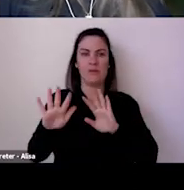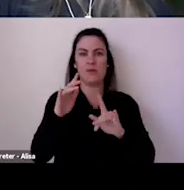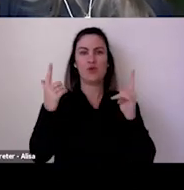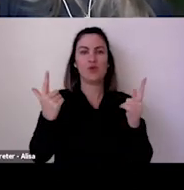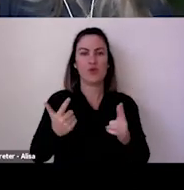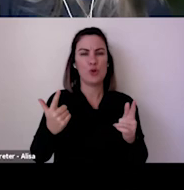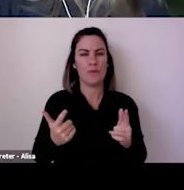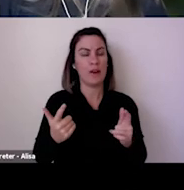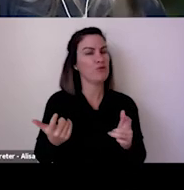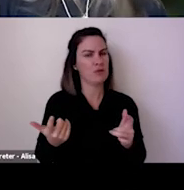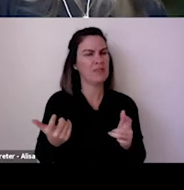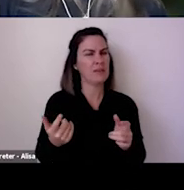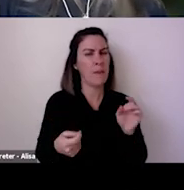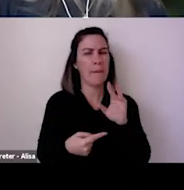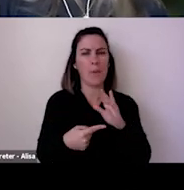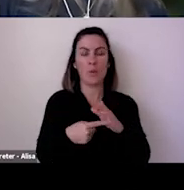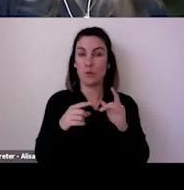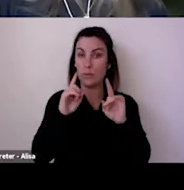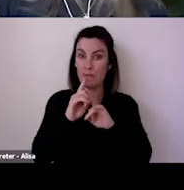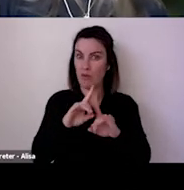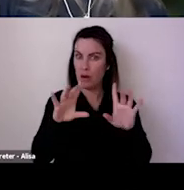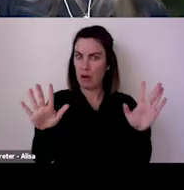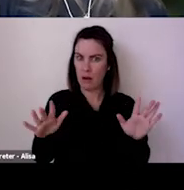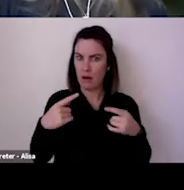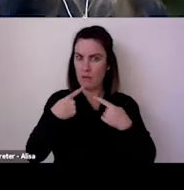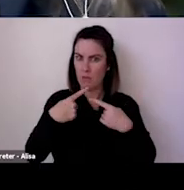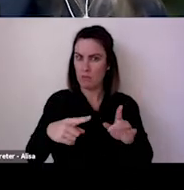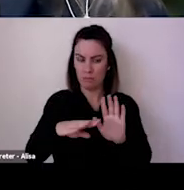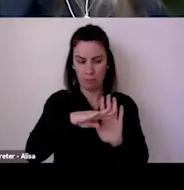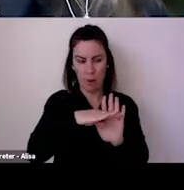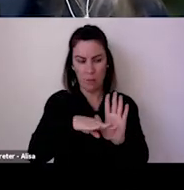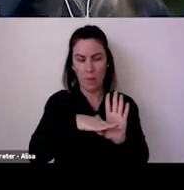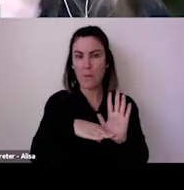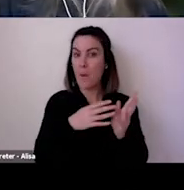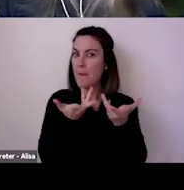or less comfortable and thinking about these things differently. Mmm, thanks, Megan. I know here in Australia about 1 in 4 audience members are a little bit more cautious than